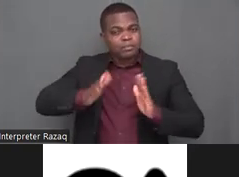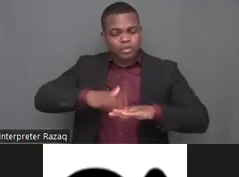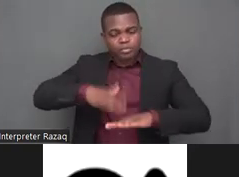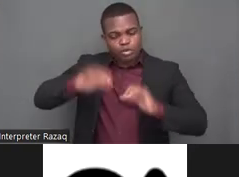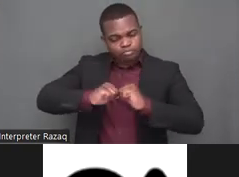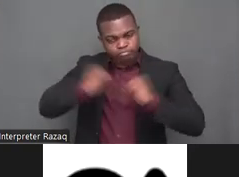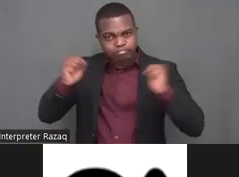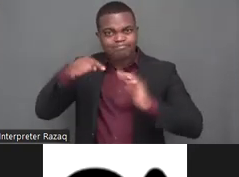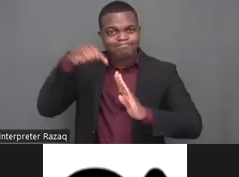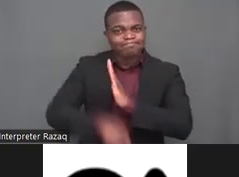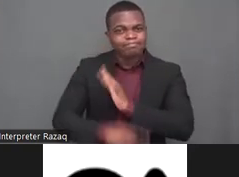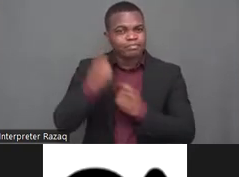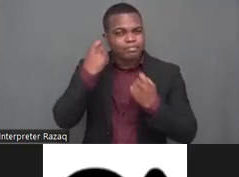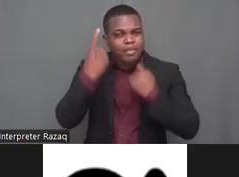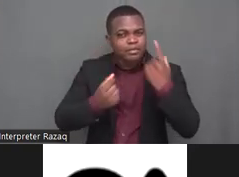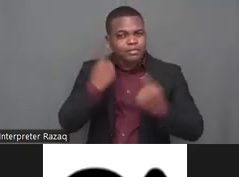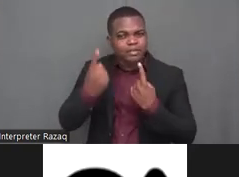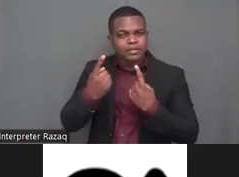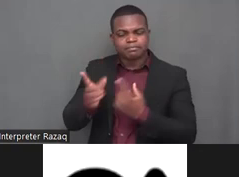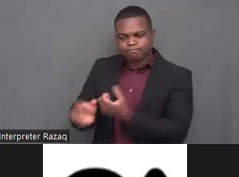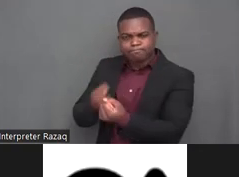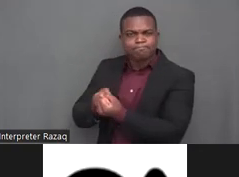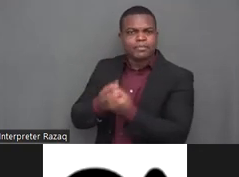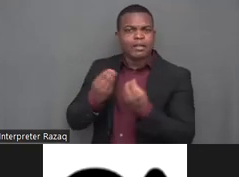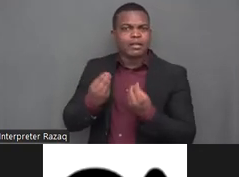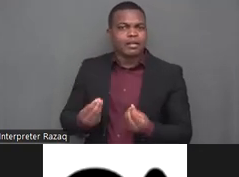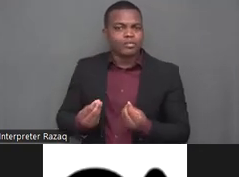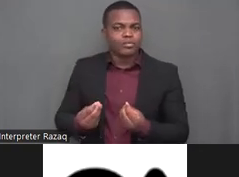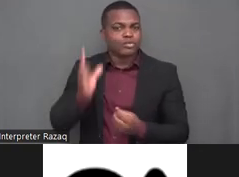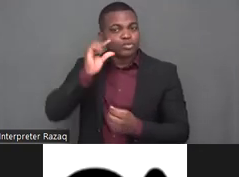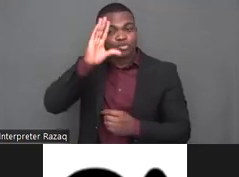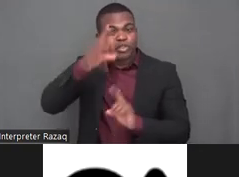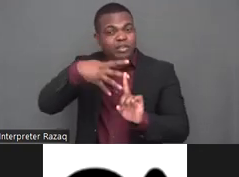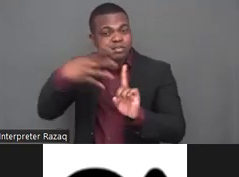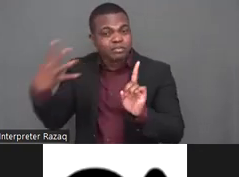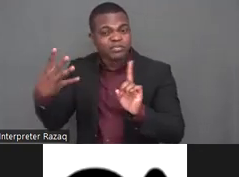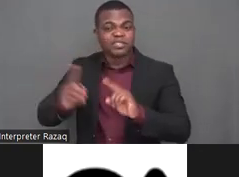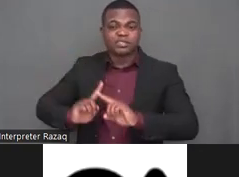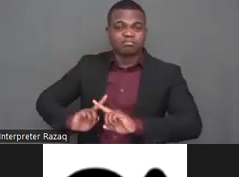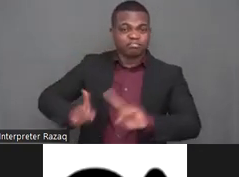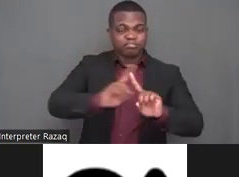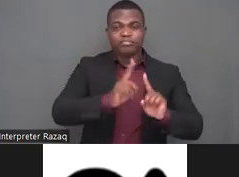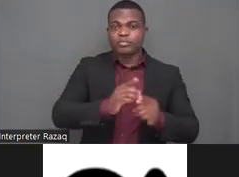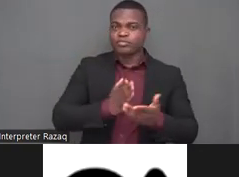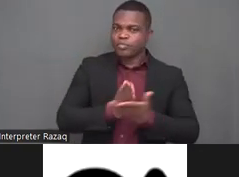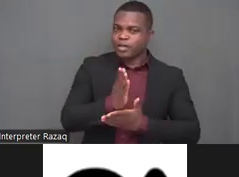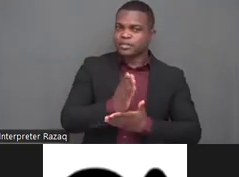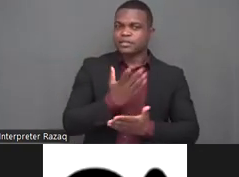community uh is why a cross-movement cooperation uh is so crucial uh for ensuring uh sexual